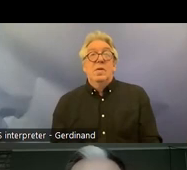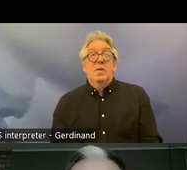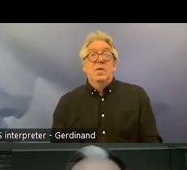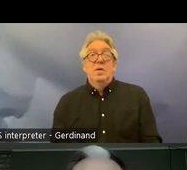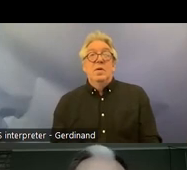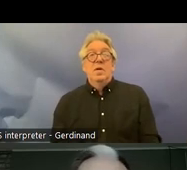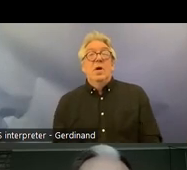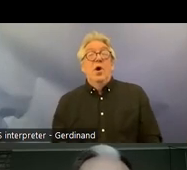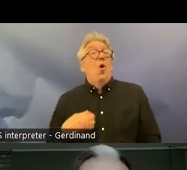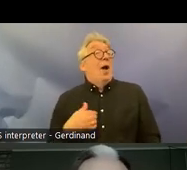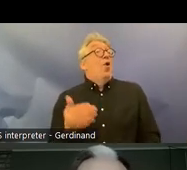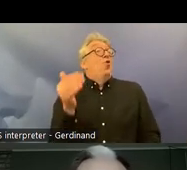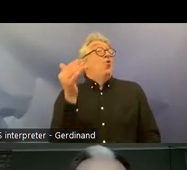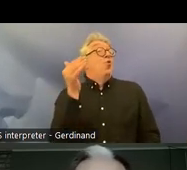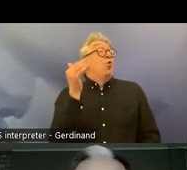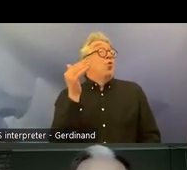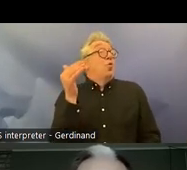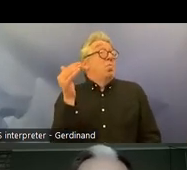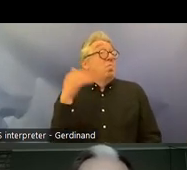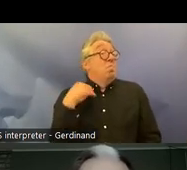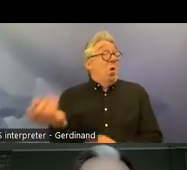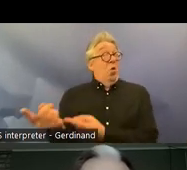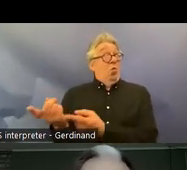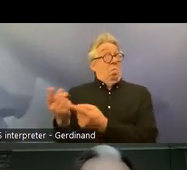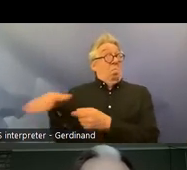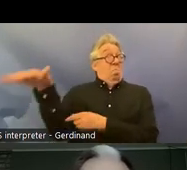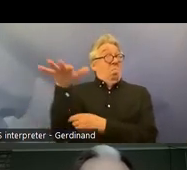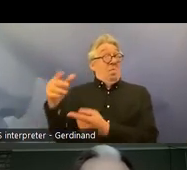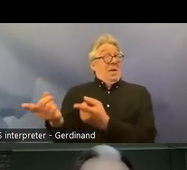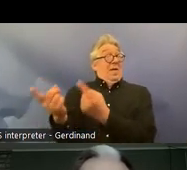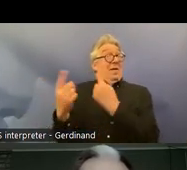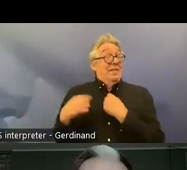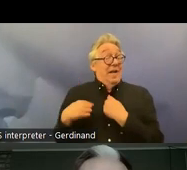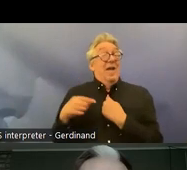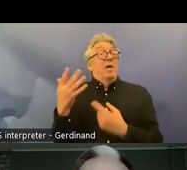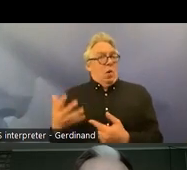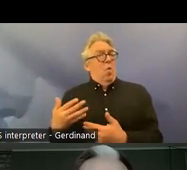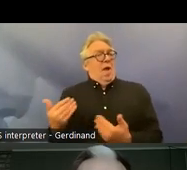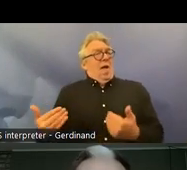process ongoing for incorporation of uh the crpd uh at the